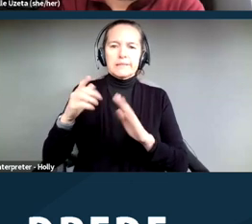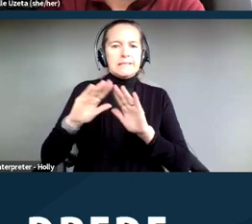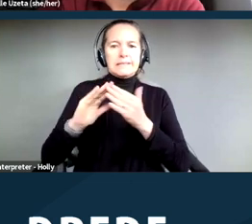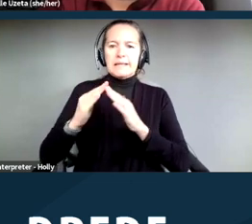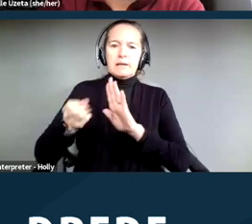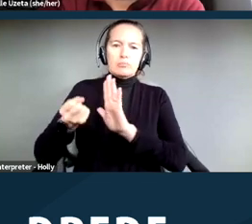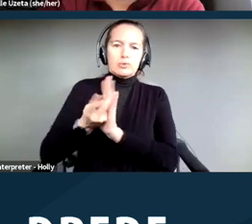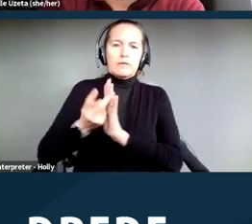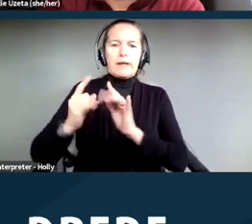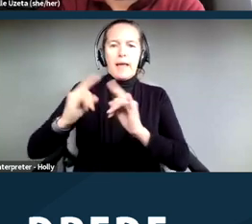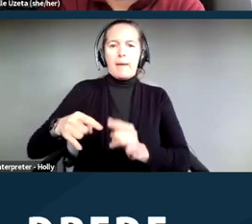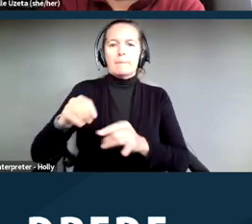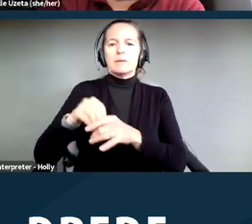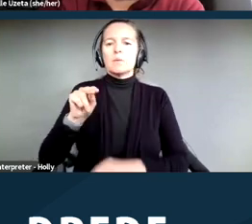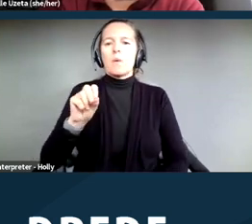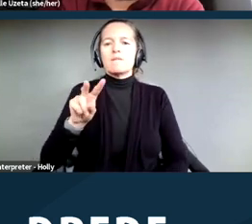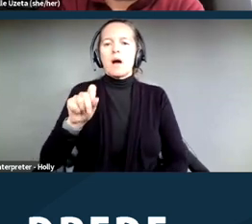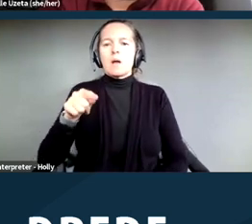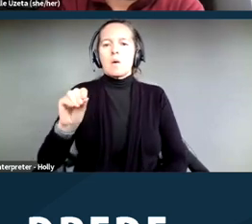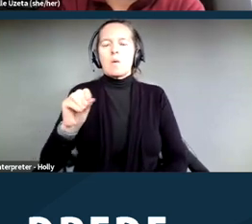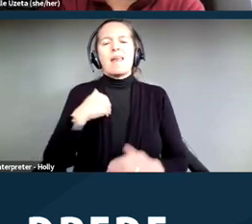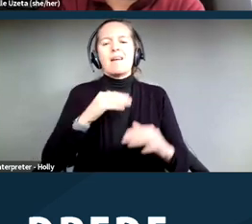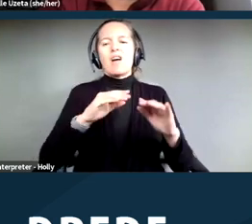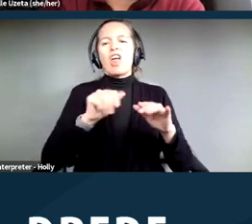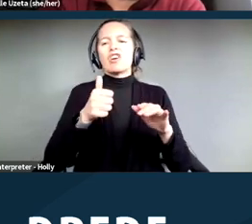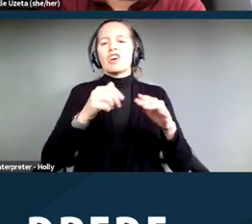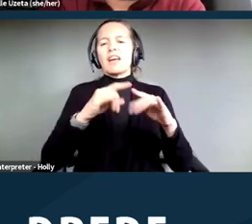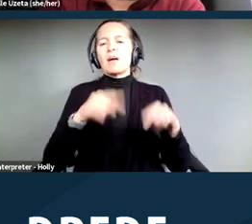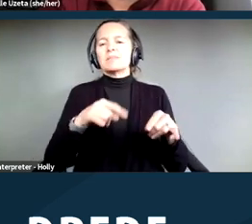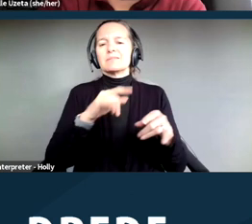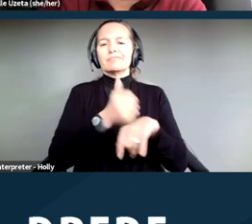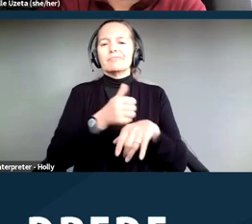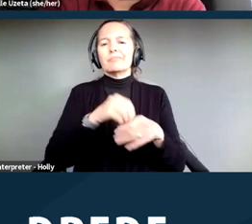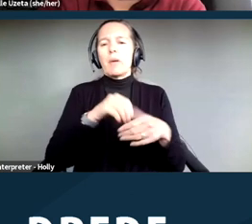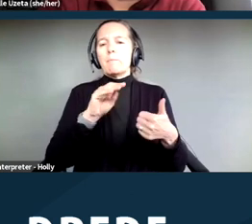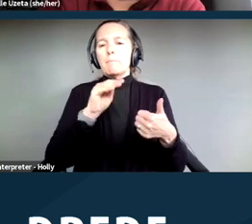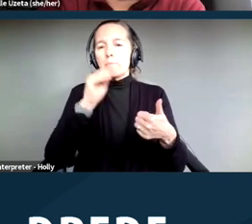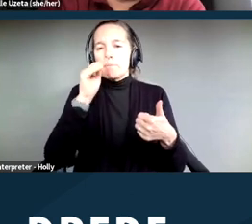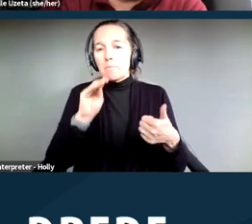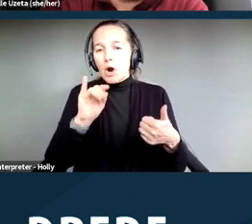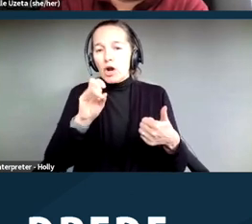other city‑sanctioned camps in Marin County such as Sausalito now San Rafael,